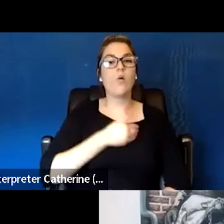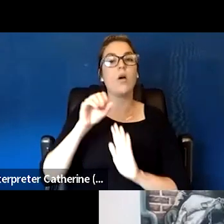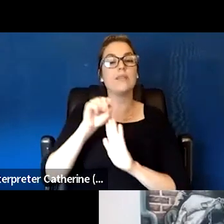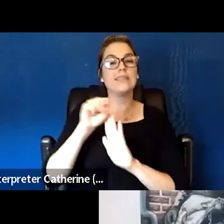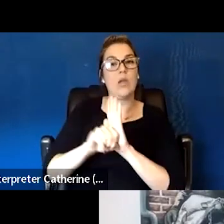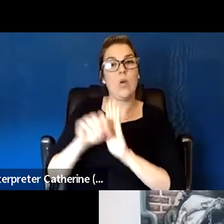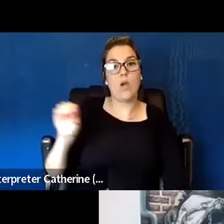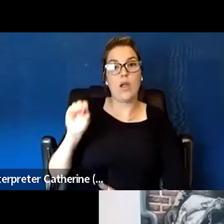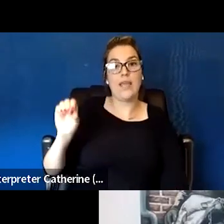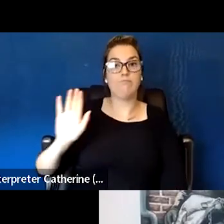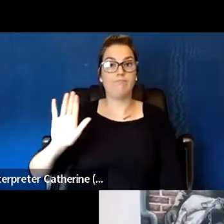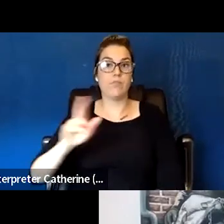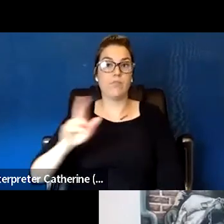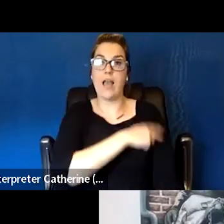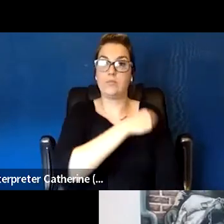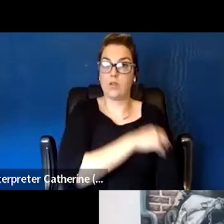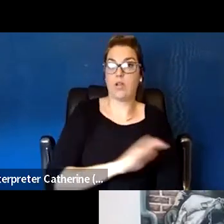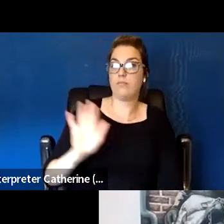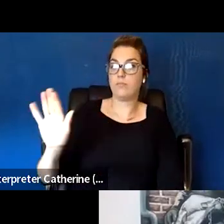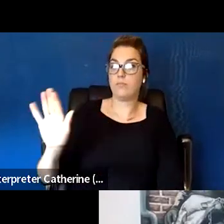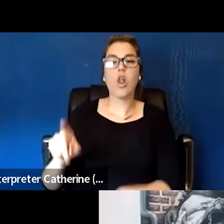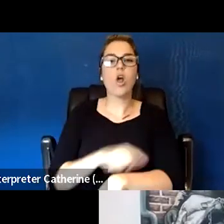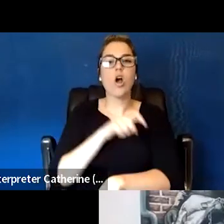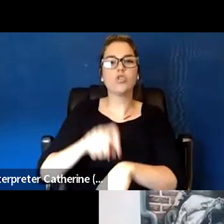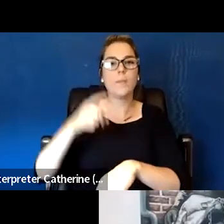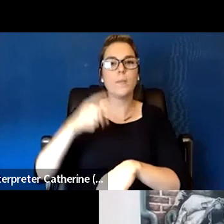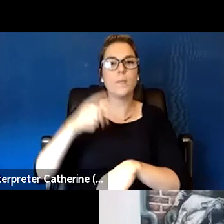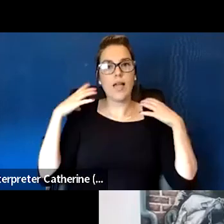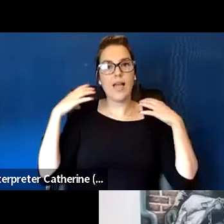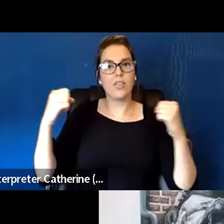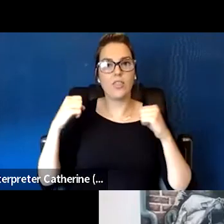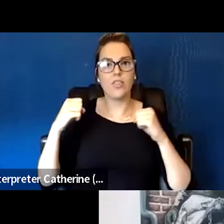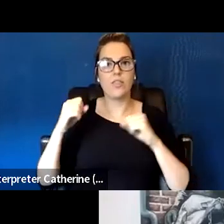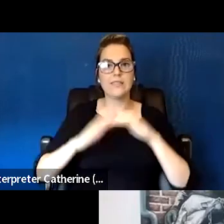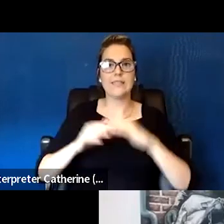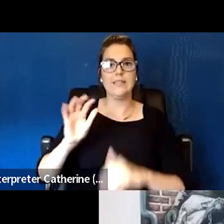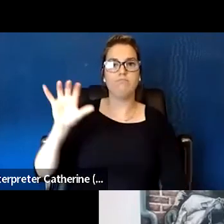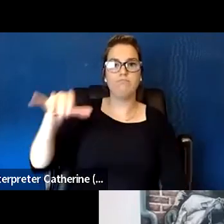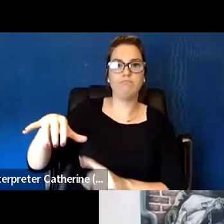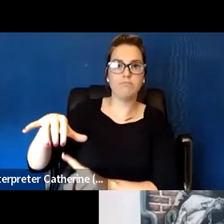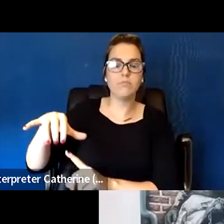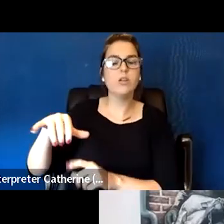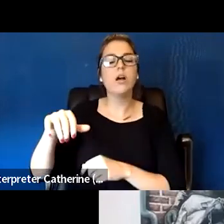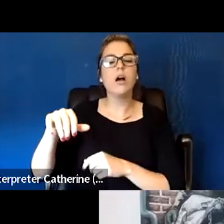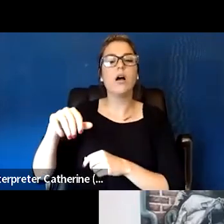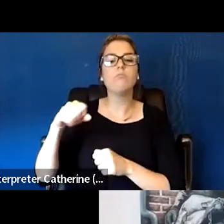our long-term mental health facility in town, a number of years ago brought collaborative problem solving.